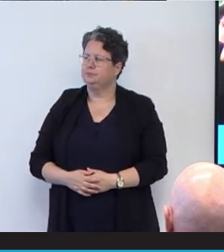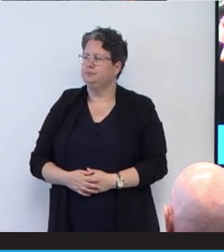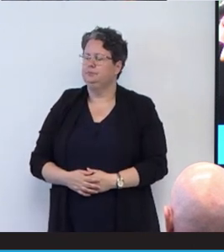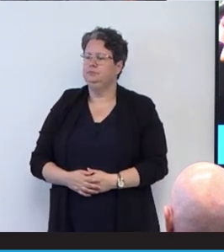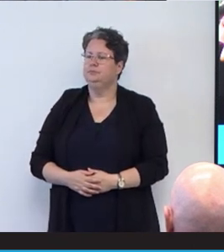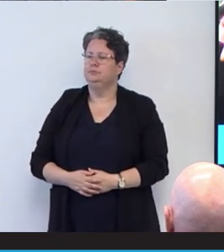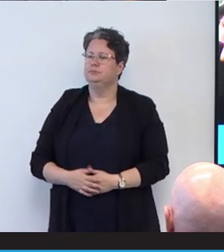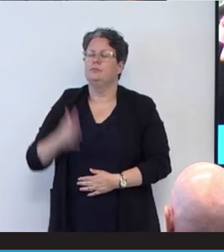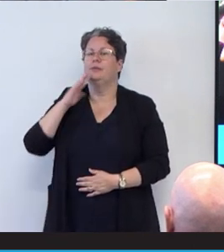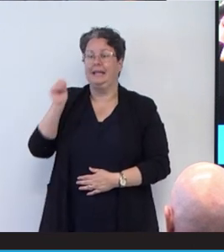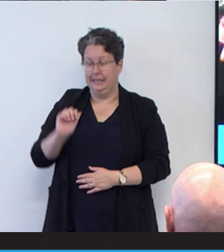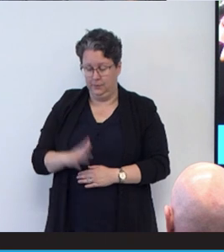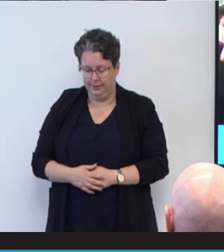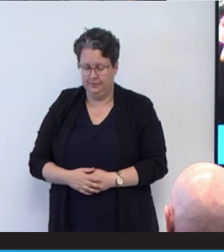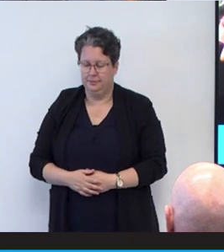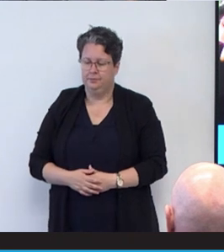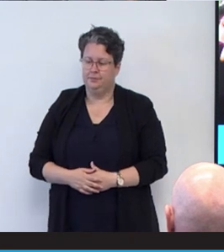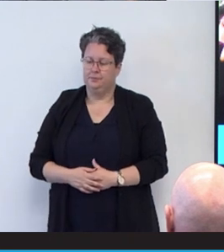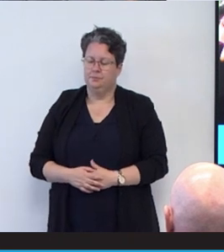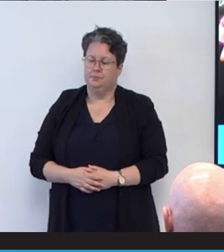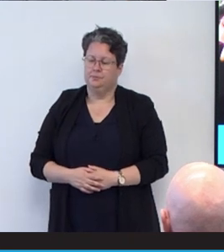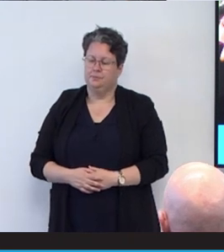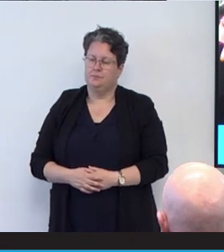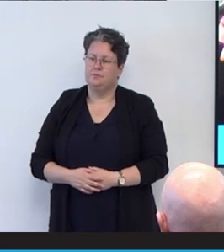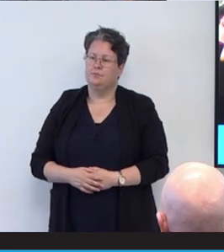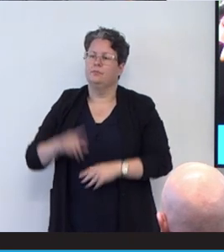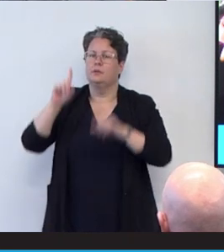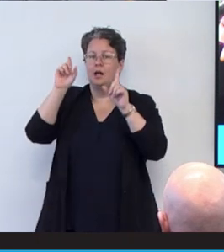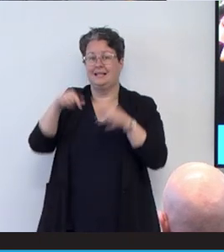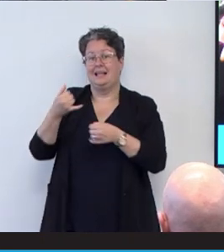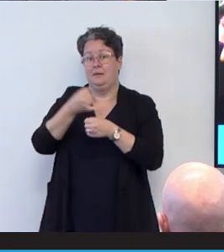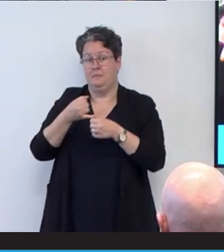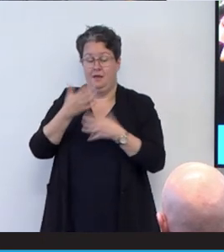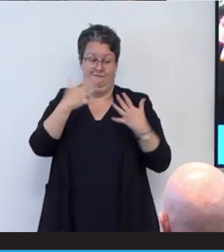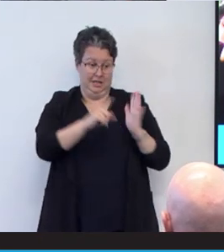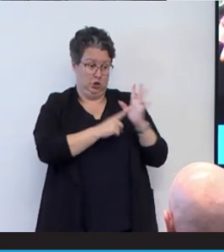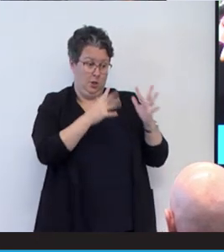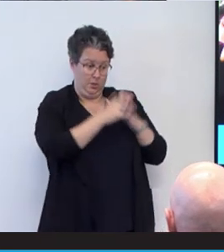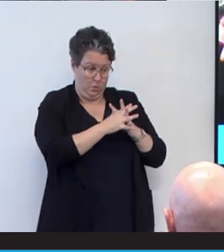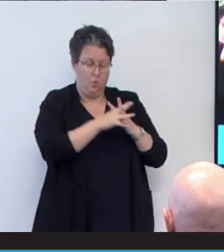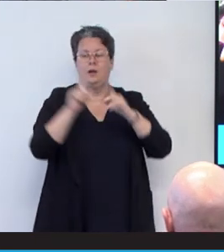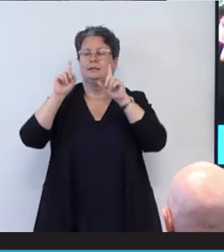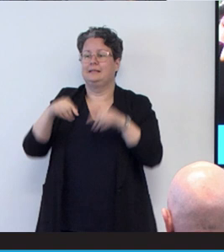Uh, I started medical school after that, so I finished law, started medical school life